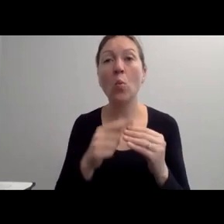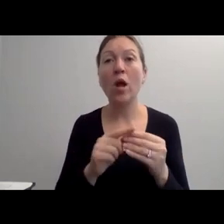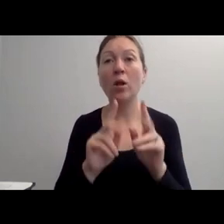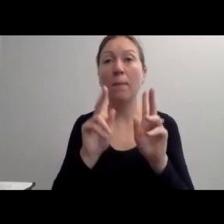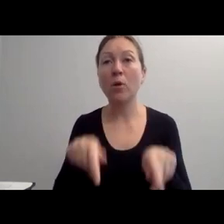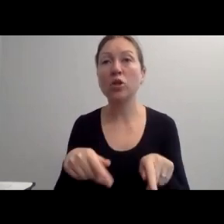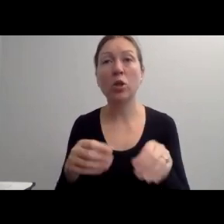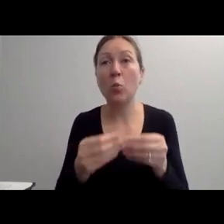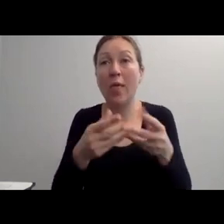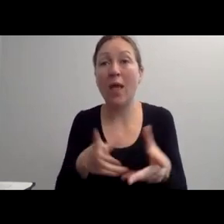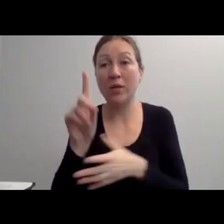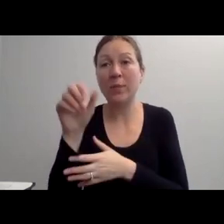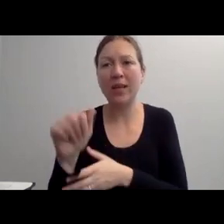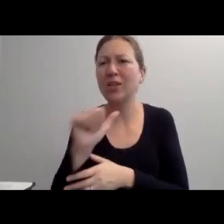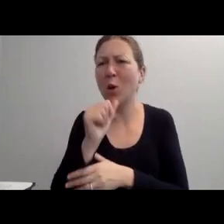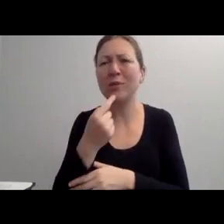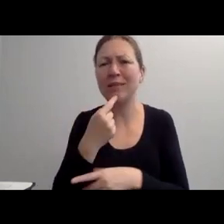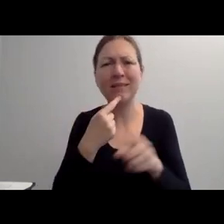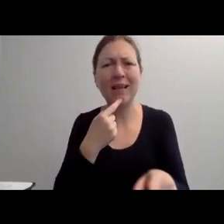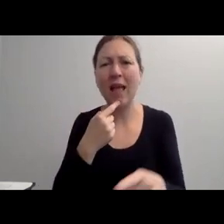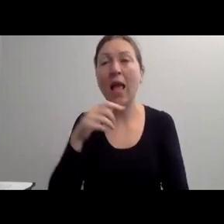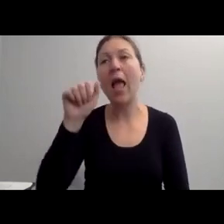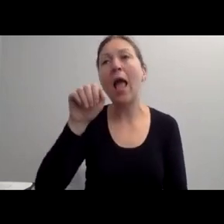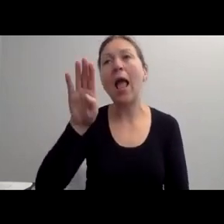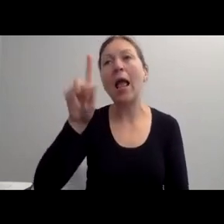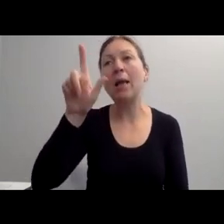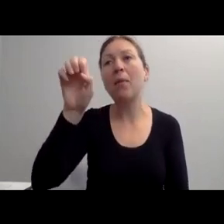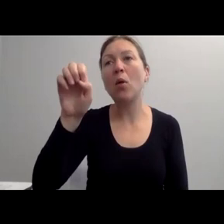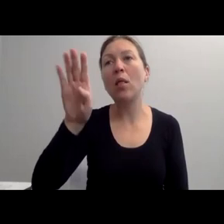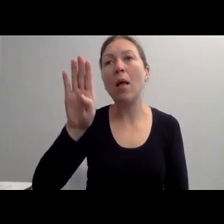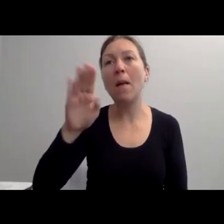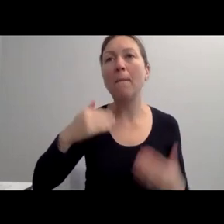ANYONE THAT WANTS HELP WITH THIS TO LOOK AT THE NATIONAL CENTER FOR DISABILITY AND JOURNALISM.